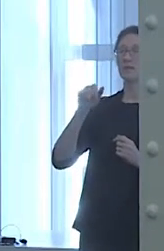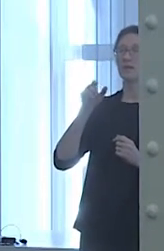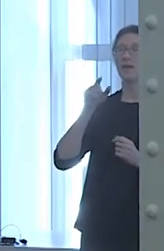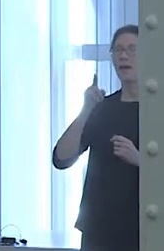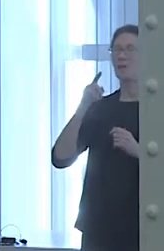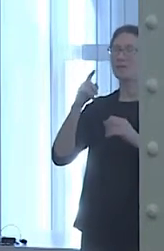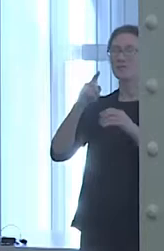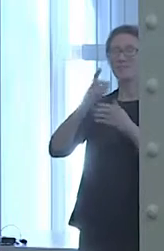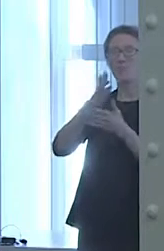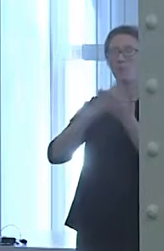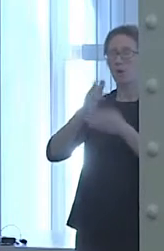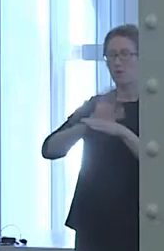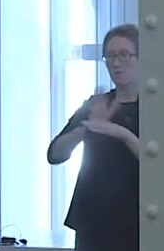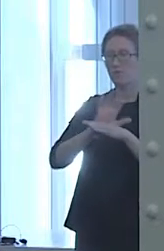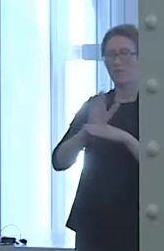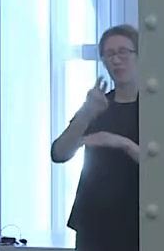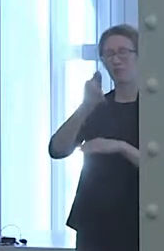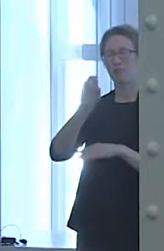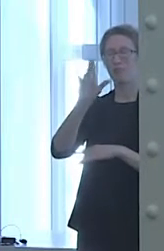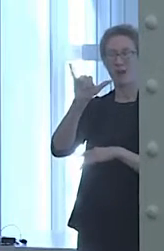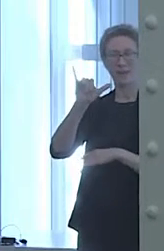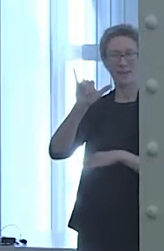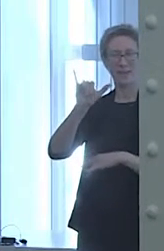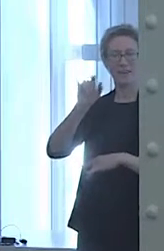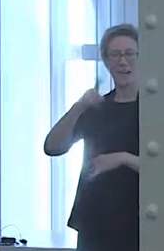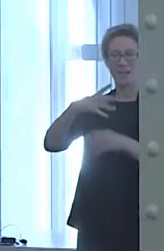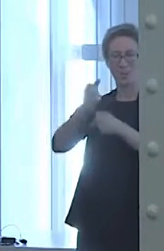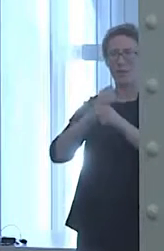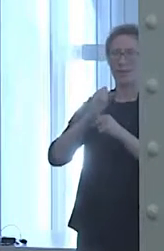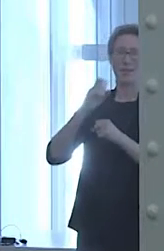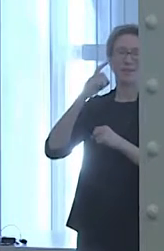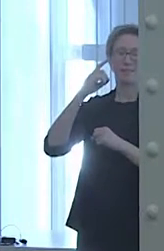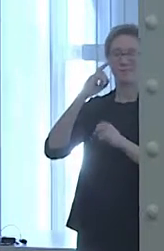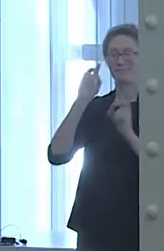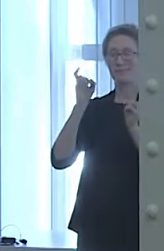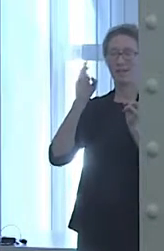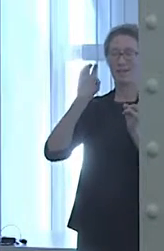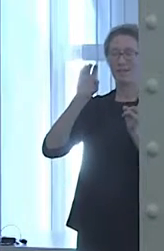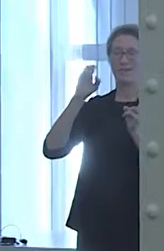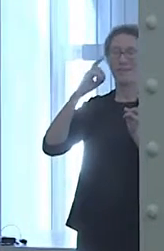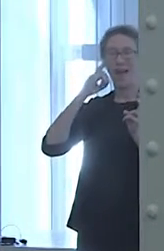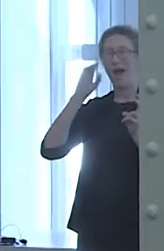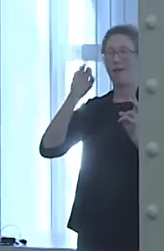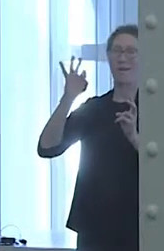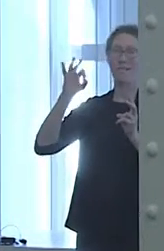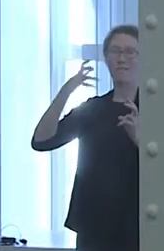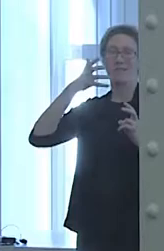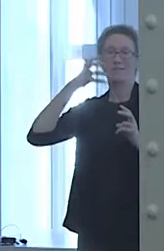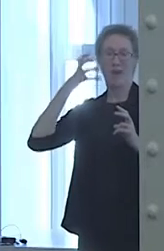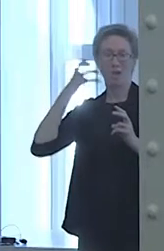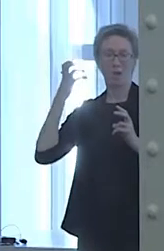He had just lost his first fight to Clubber Lang and suddenly it hit me that I was Rocky